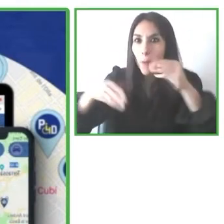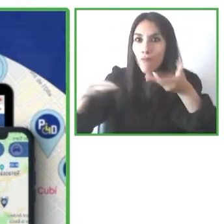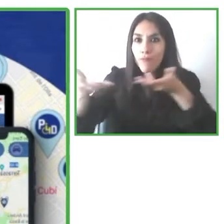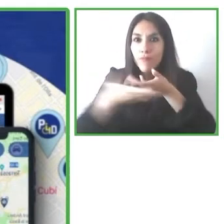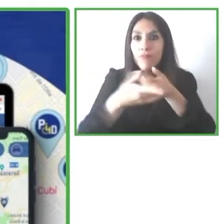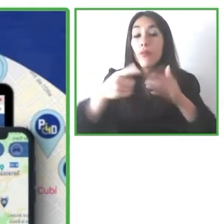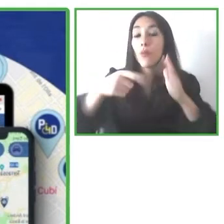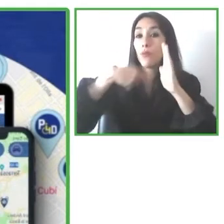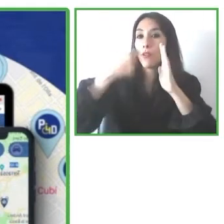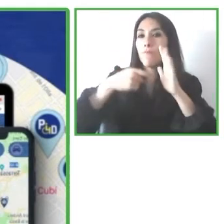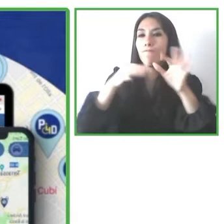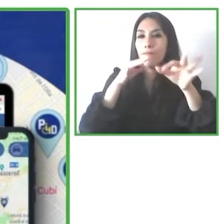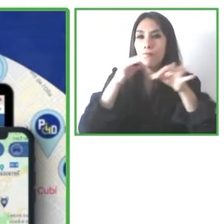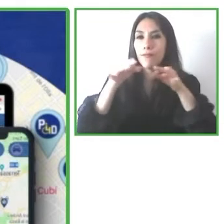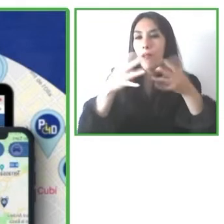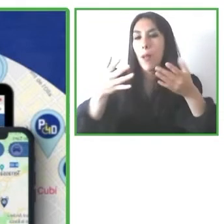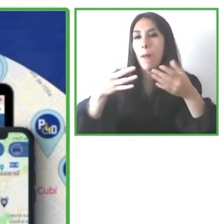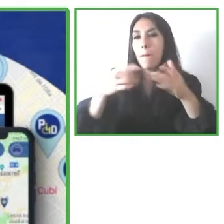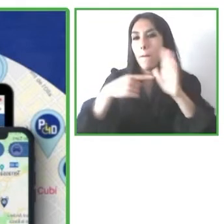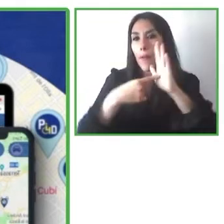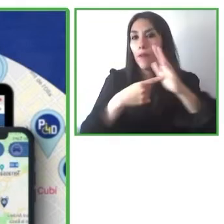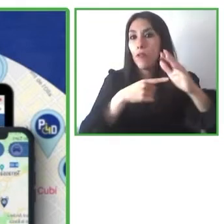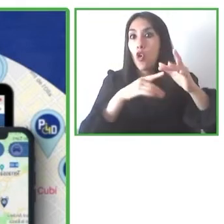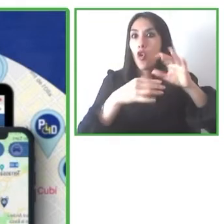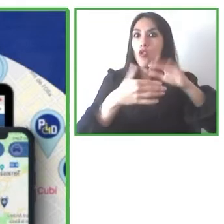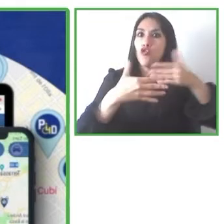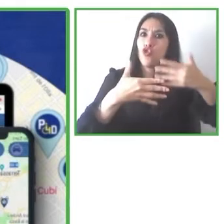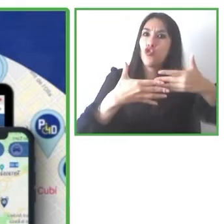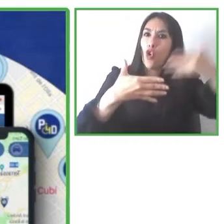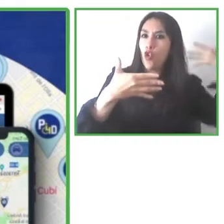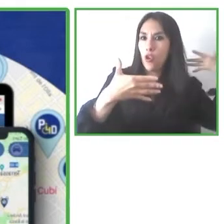I want to give you a little bit of context. My name is Carlo Castellano,